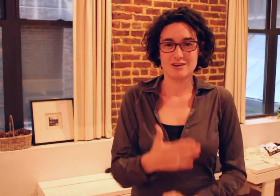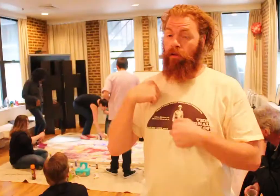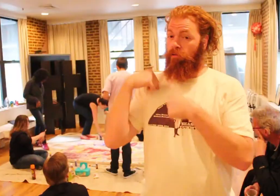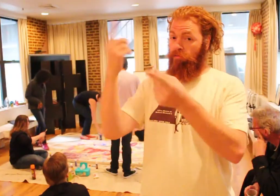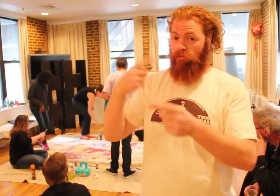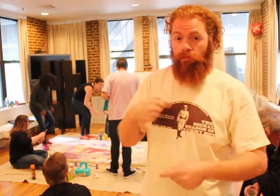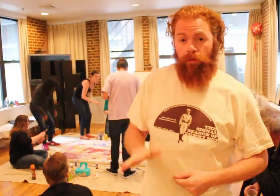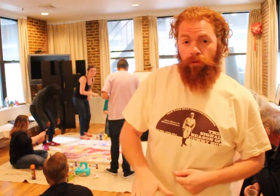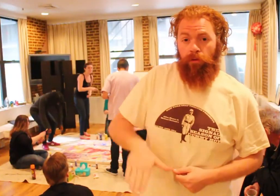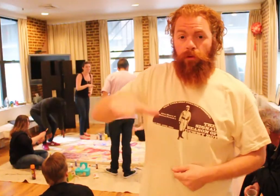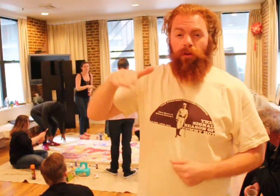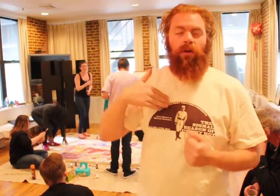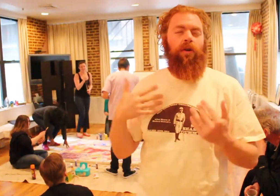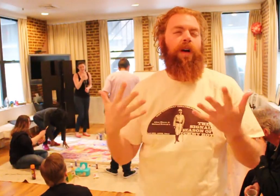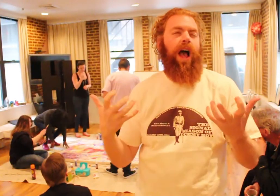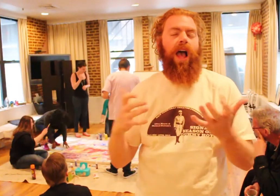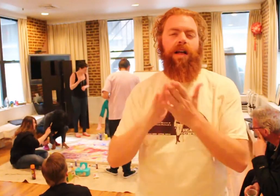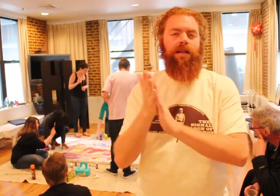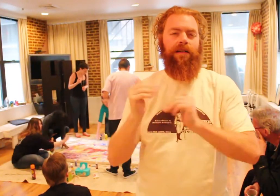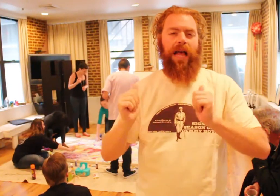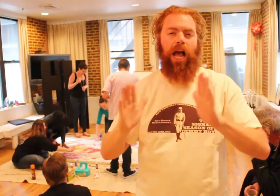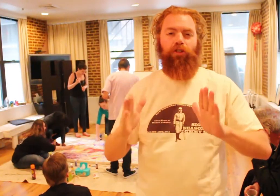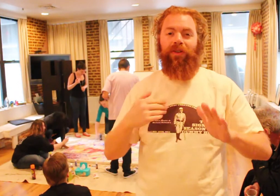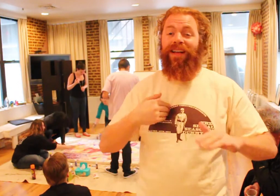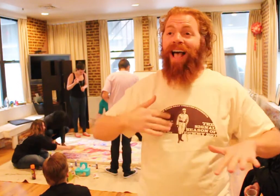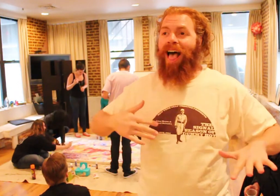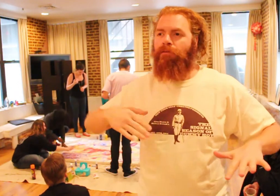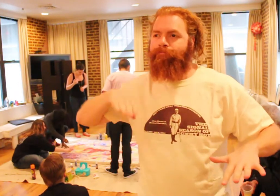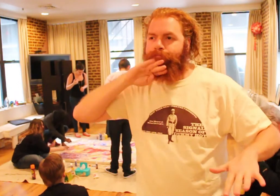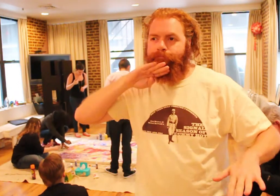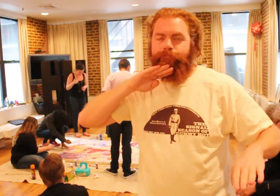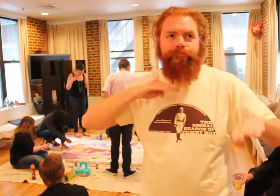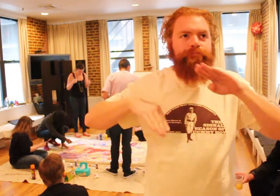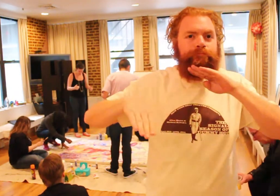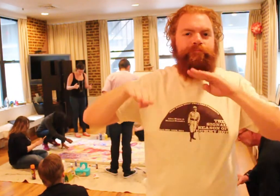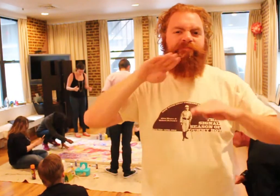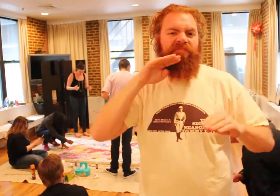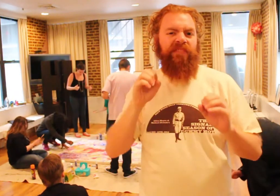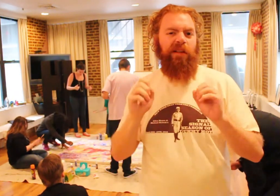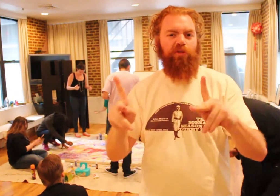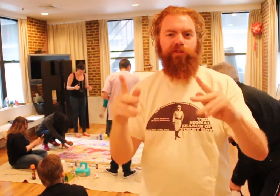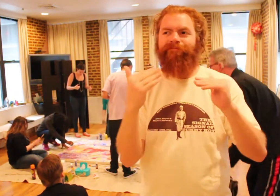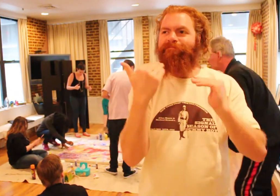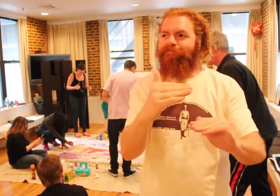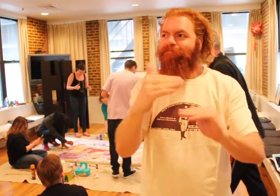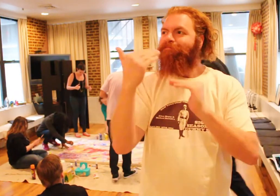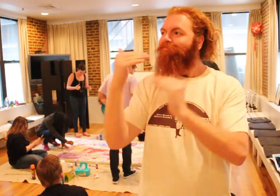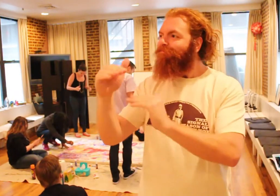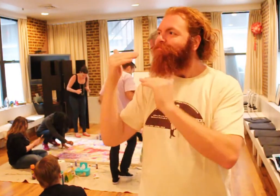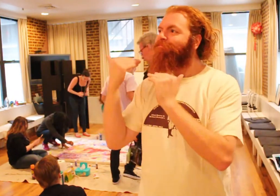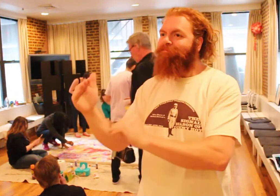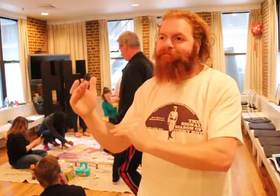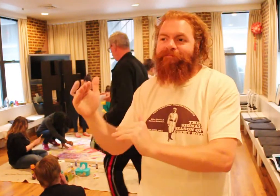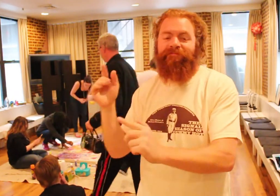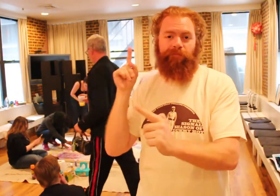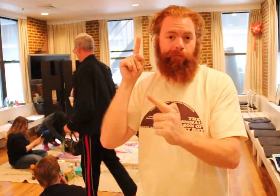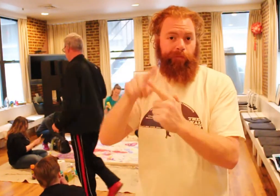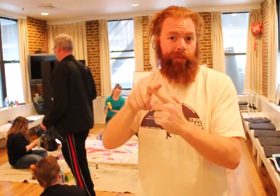Since I was a kid growing up, I always wanted to be an actor! It was frustrating to encounter such few and limited opportunities, myself...